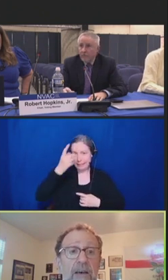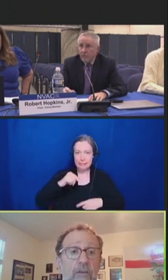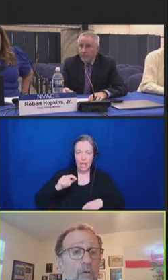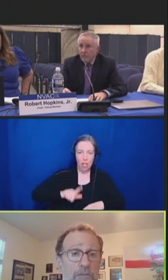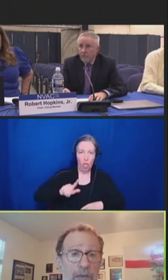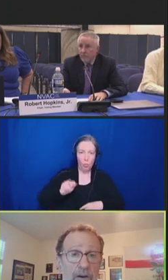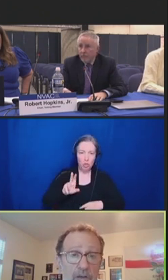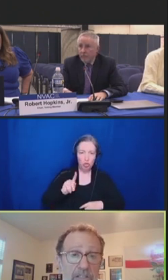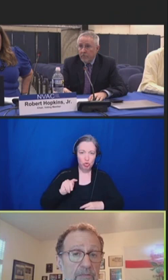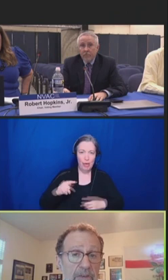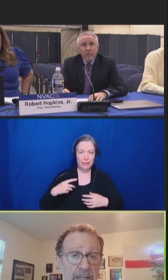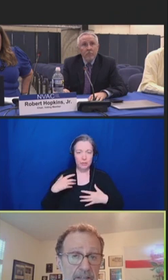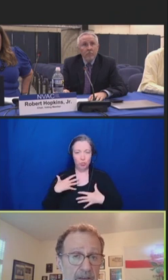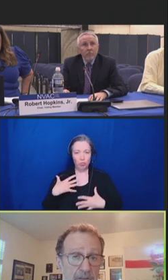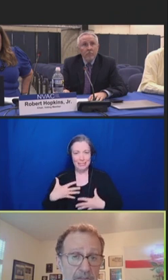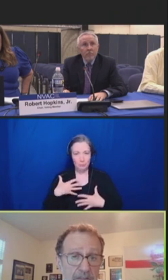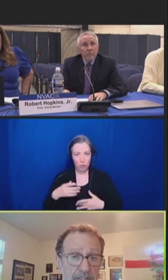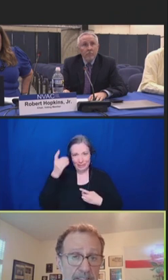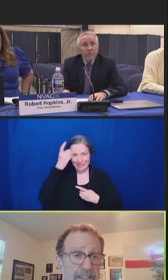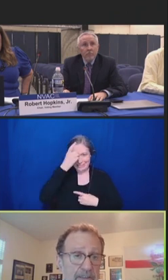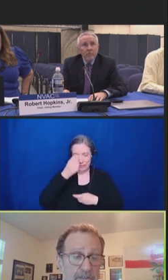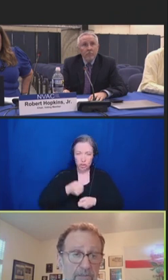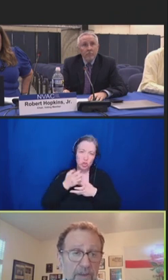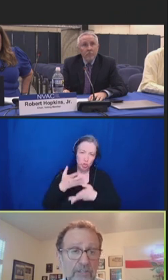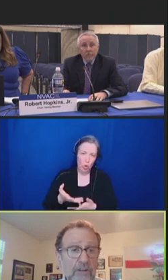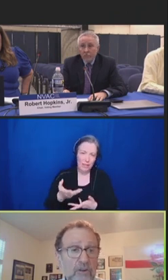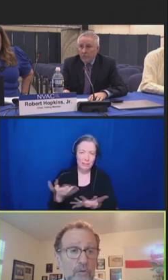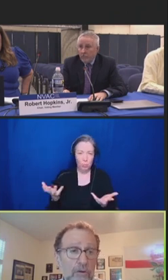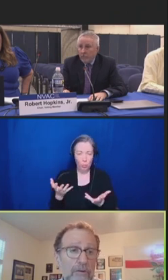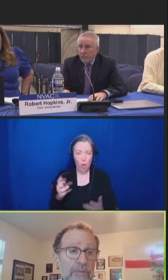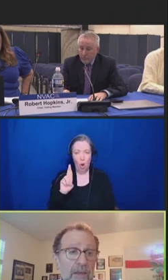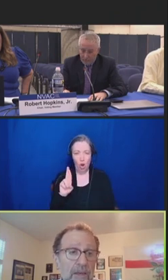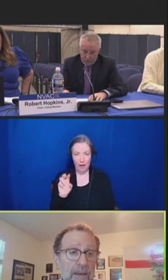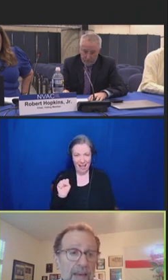caused by RSV in adults 60 years of age and older.